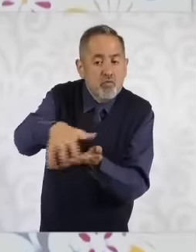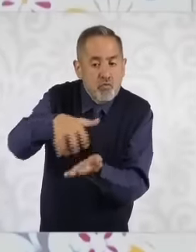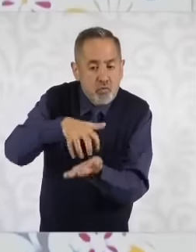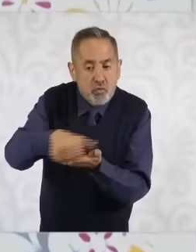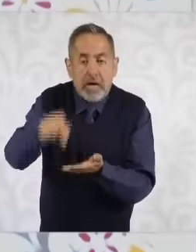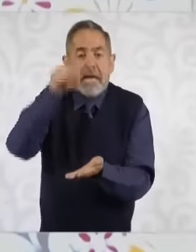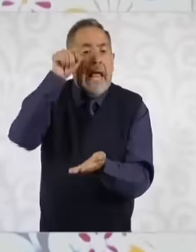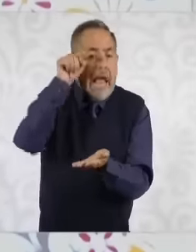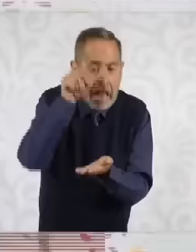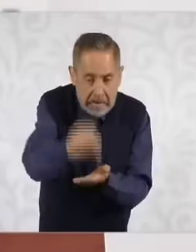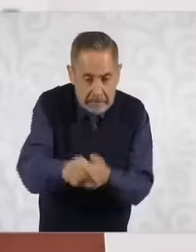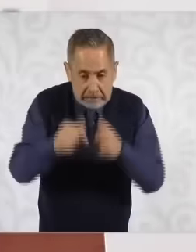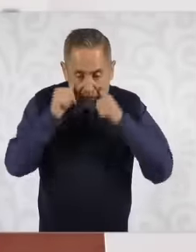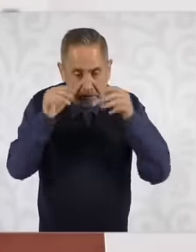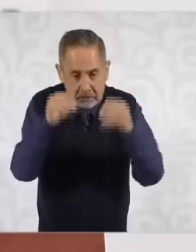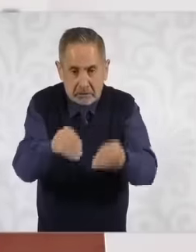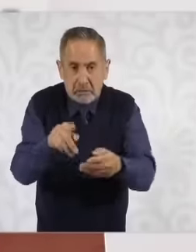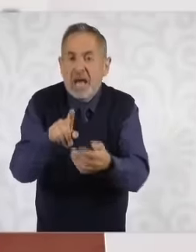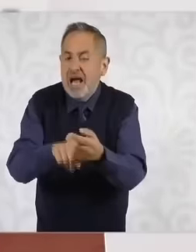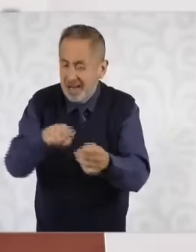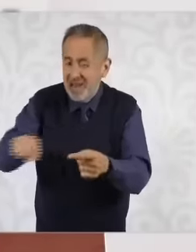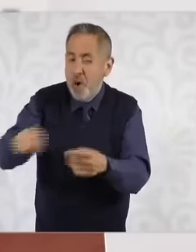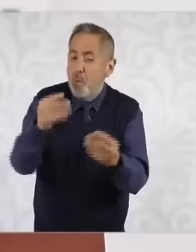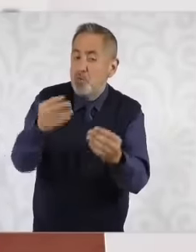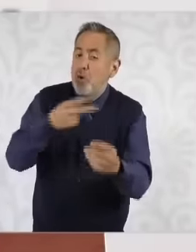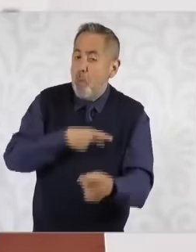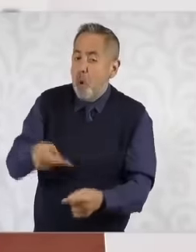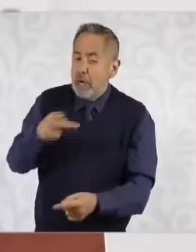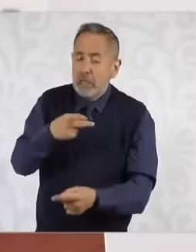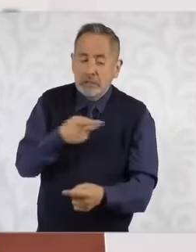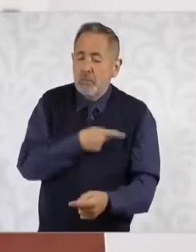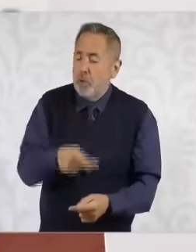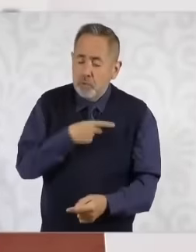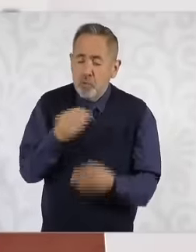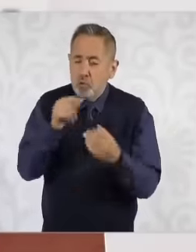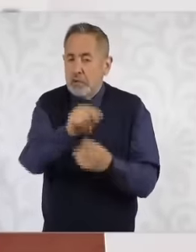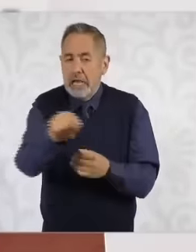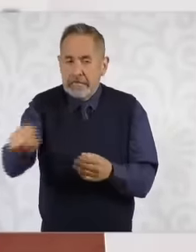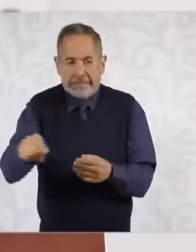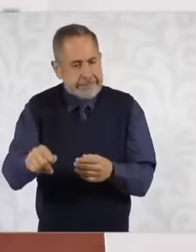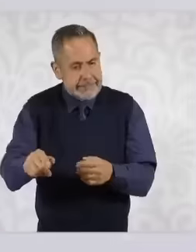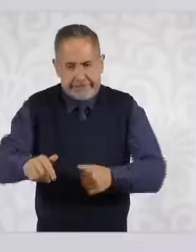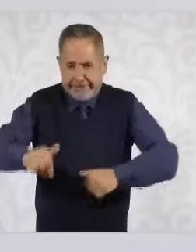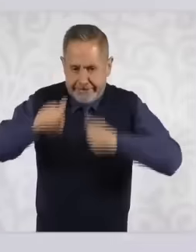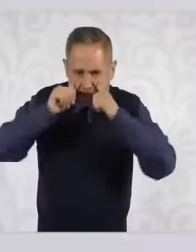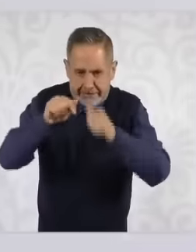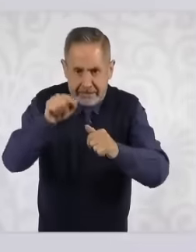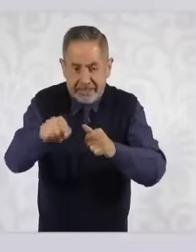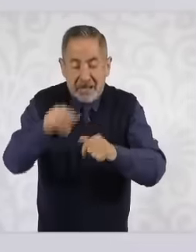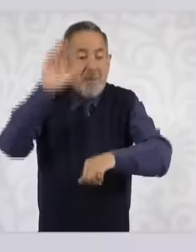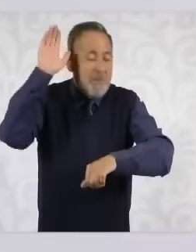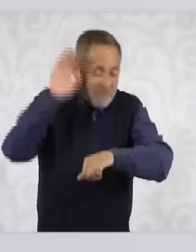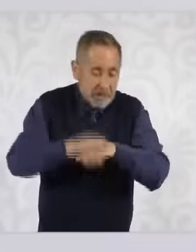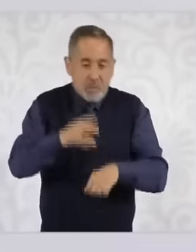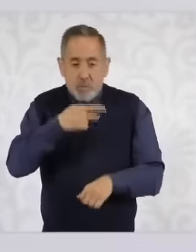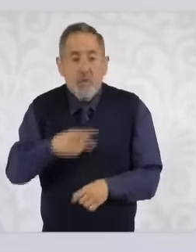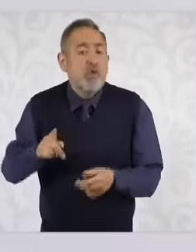part of the extreme poverty is still concentrated in Mexico and particularly in the indigenous communities and one